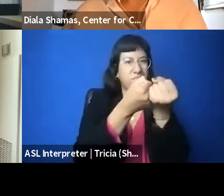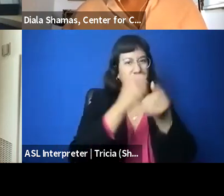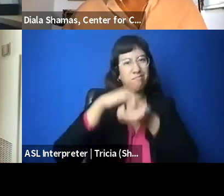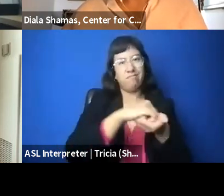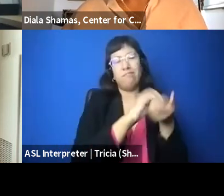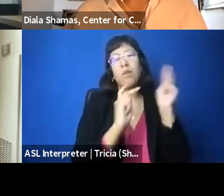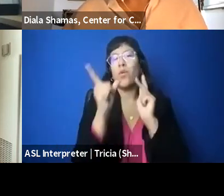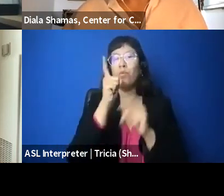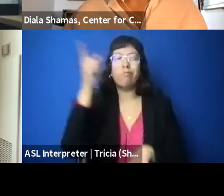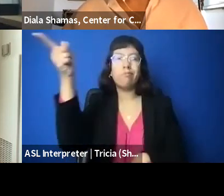who are continuing to speak out.